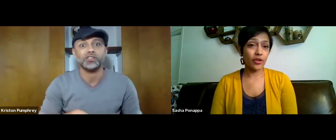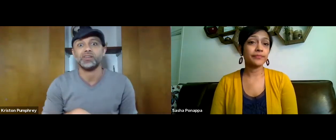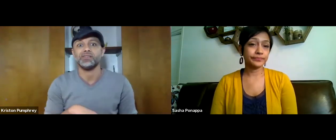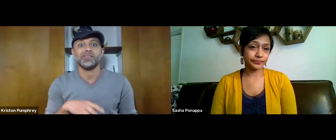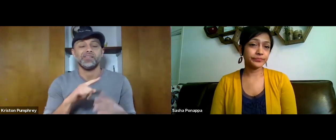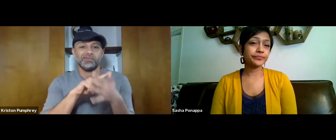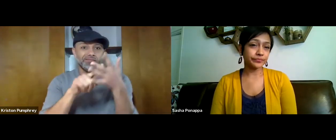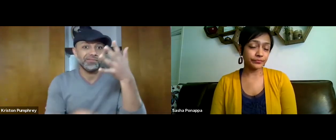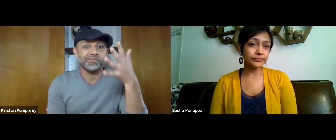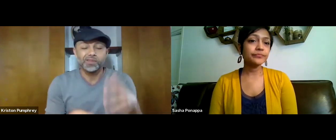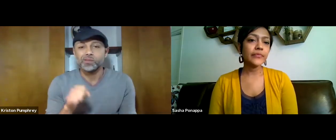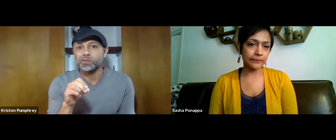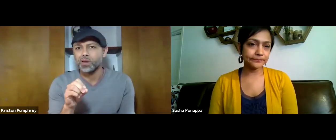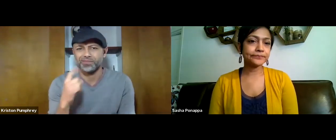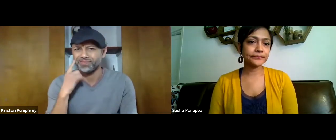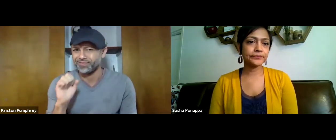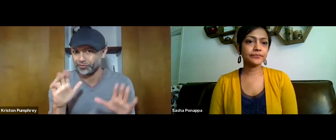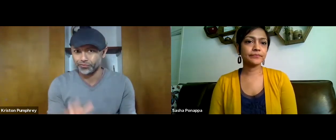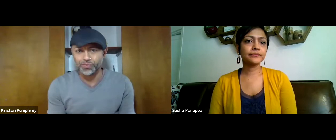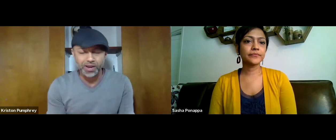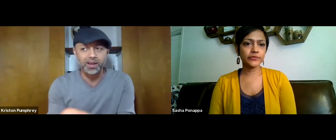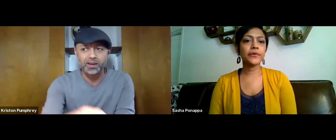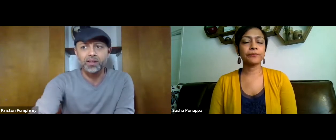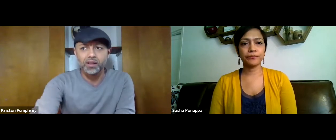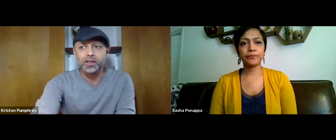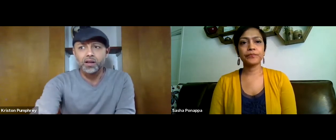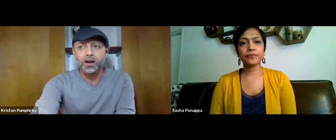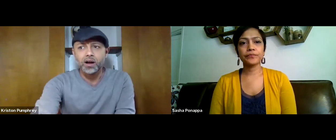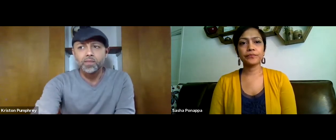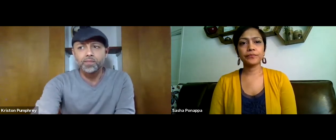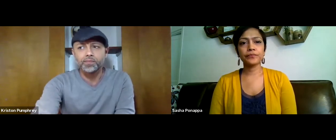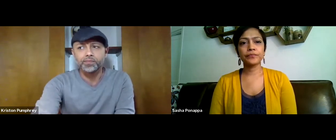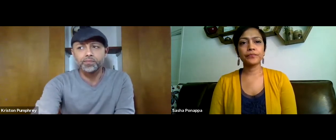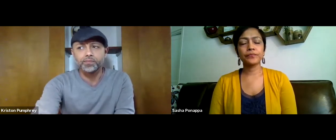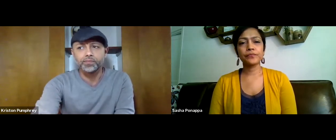Is there a time limit? I definitely think this is very important